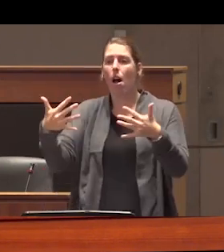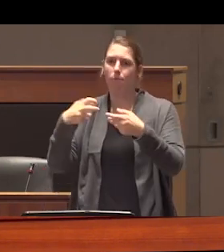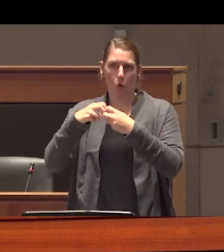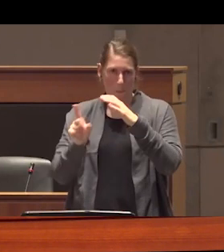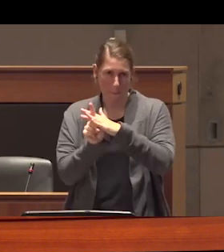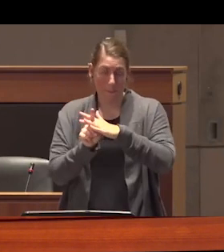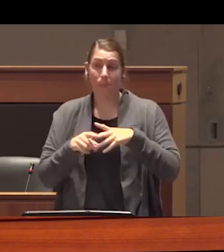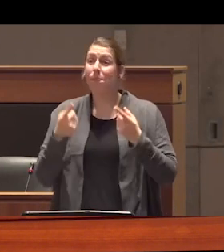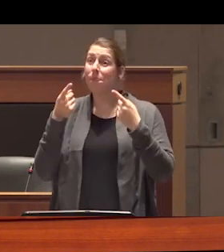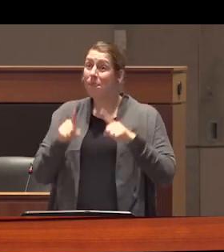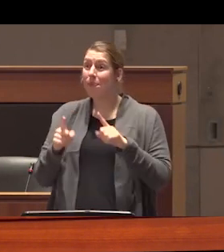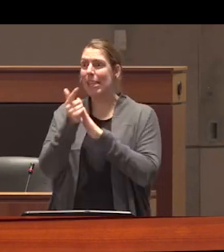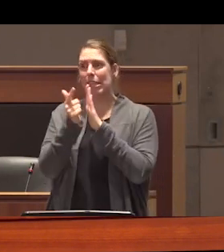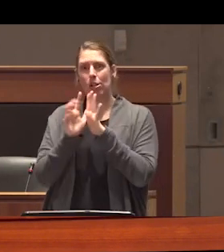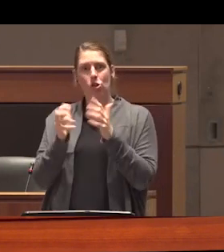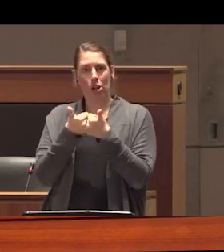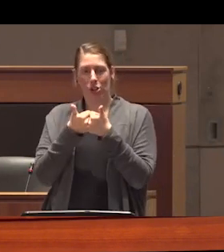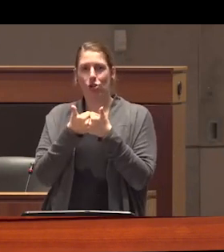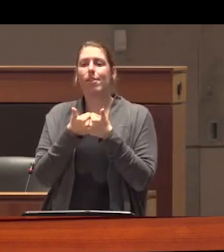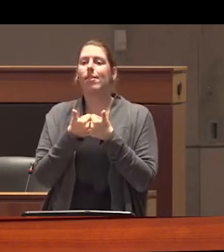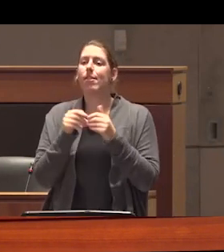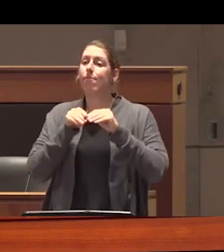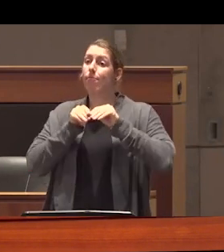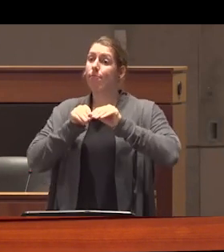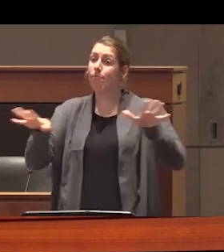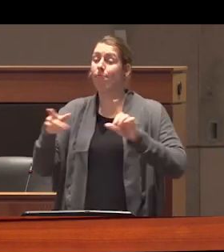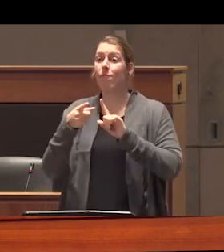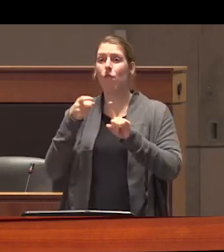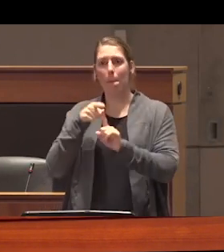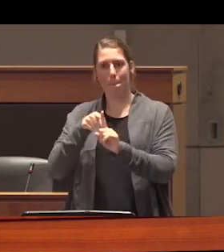the various legal challenges that were launched launched on the basis of its constitutionality